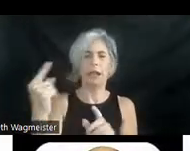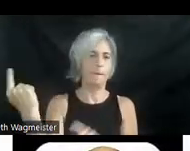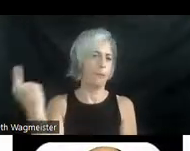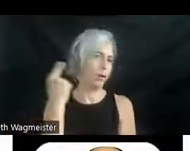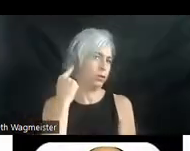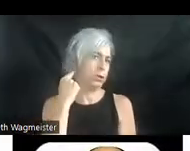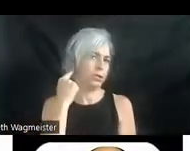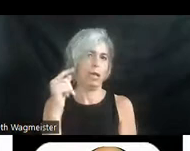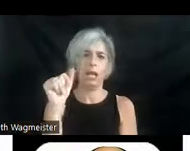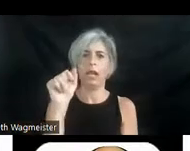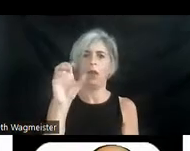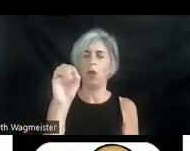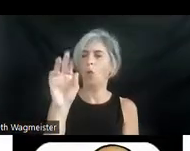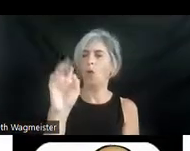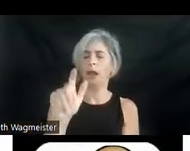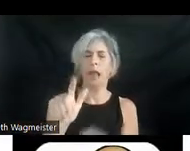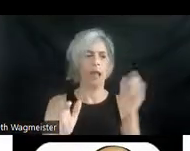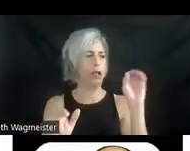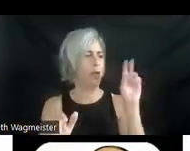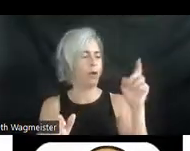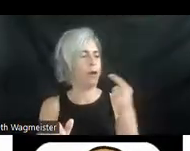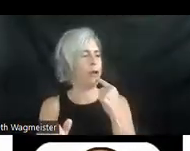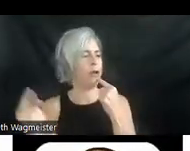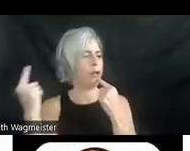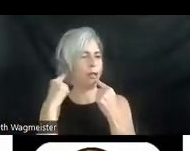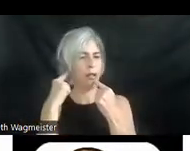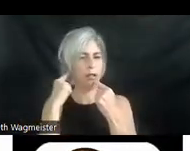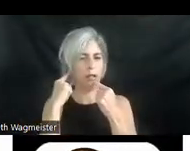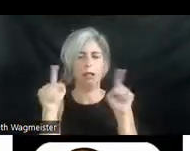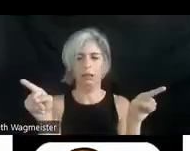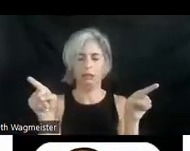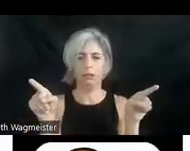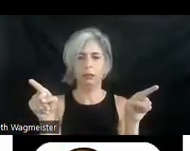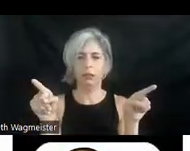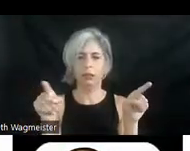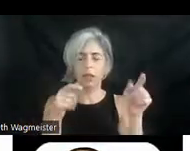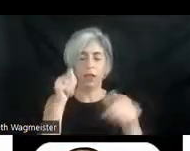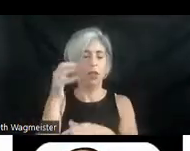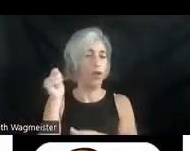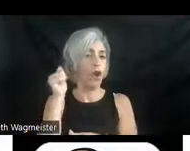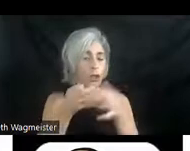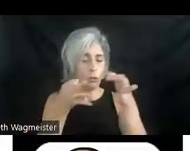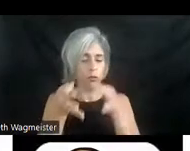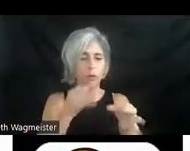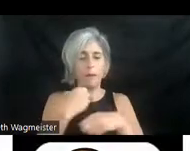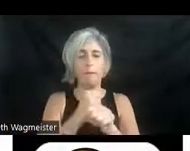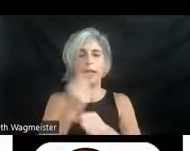And oral o-r-a-l, he points to his mouth. Audio description makes visual images accessible